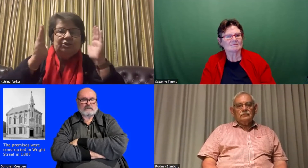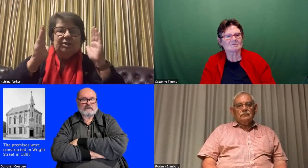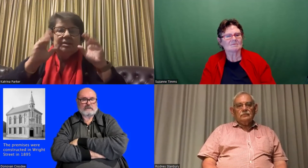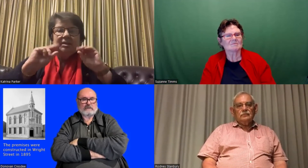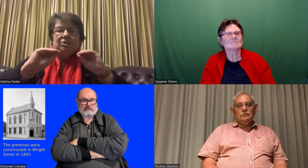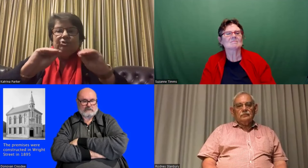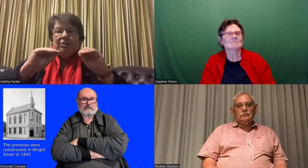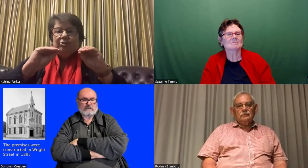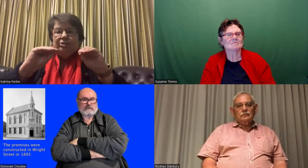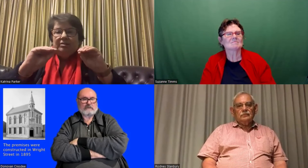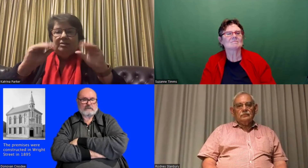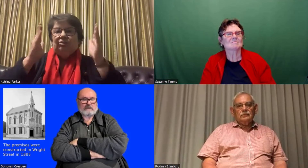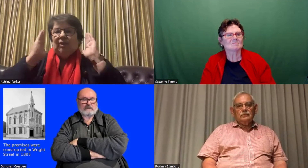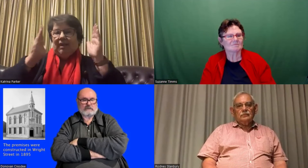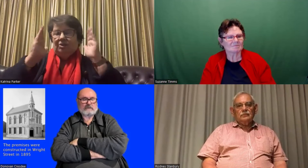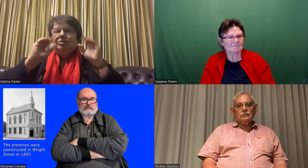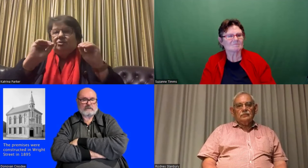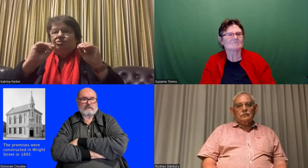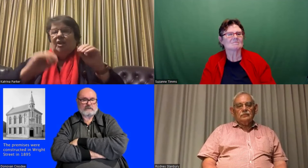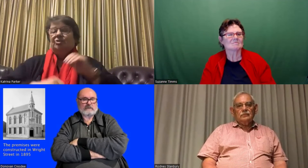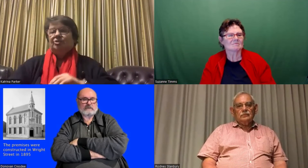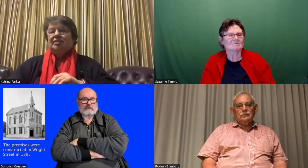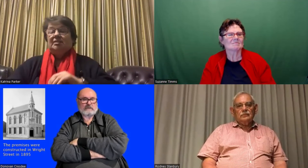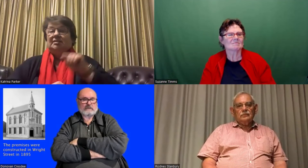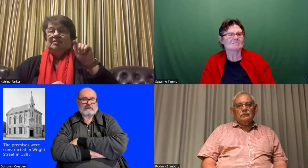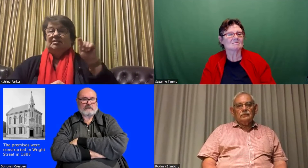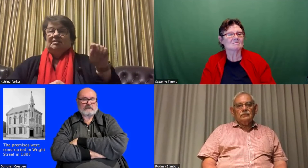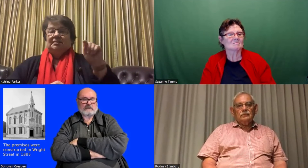It was actually developed for religious education initially as a mission